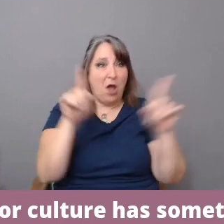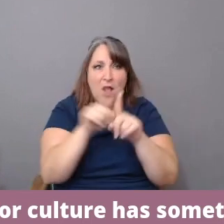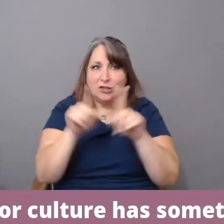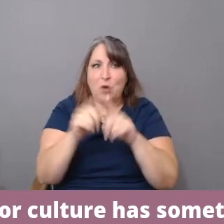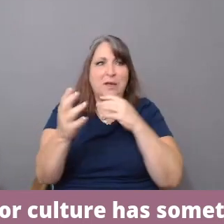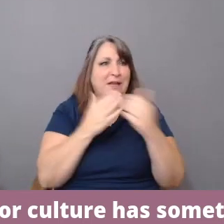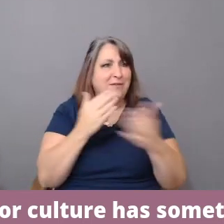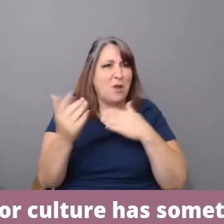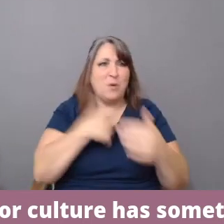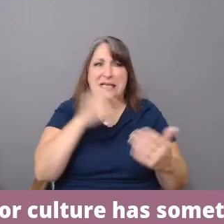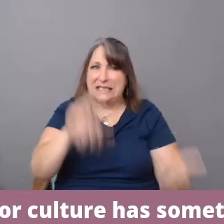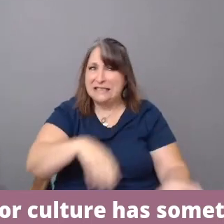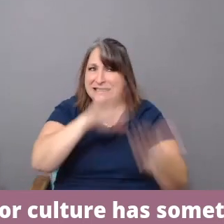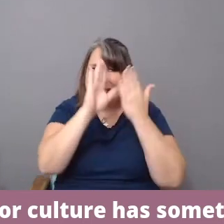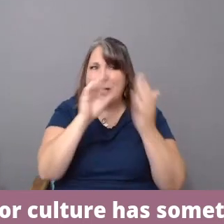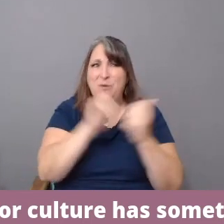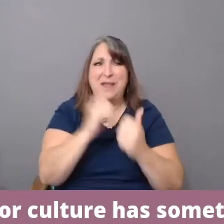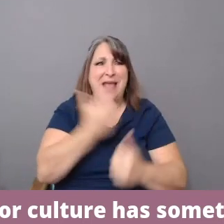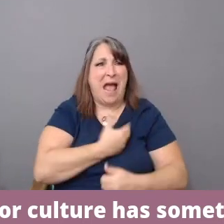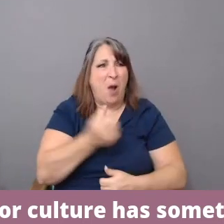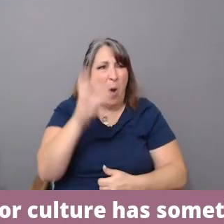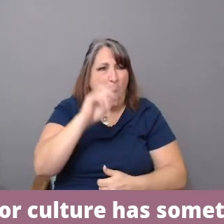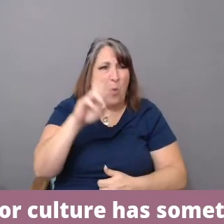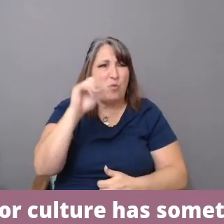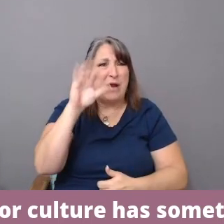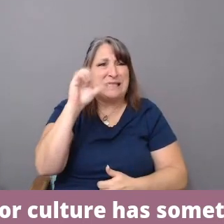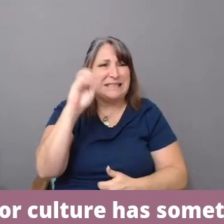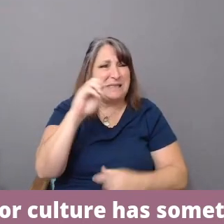with our own racism, to experience the joy of all